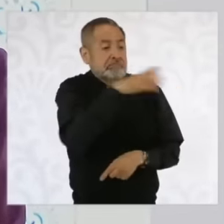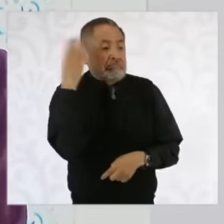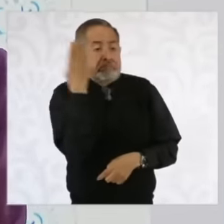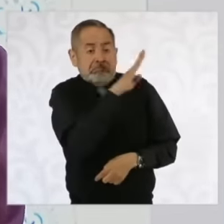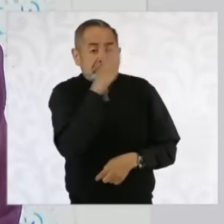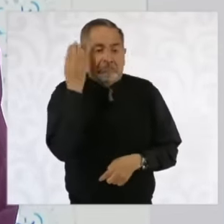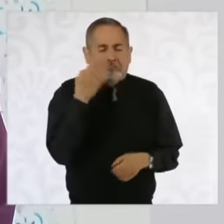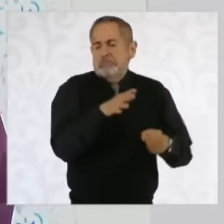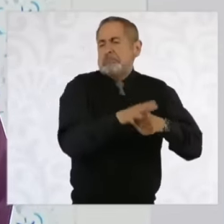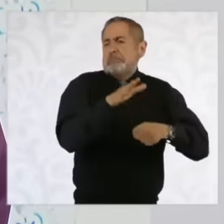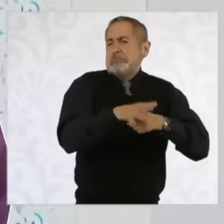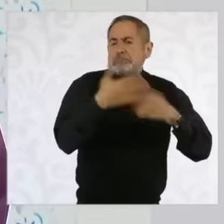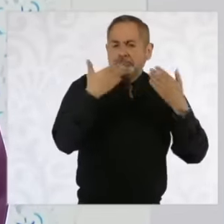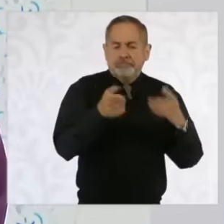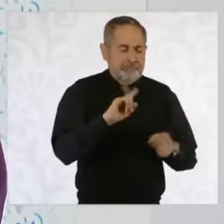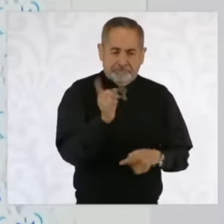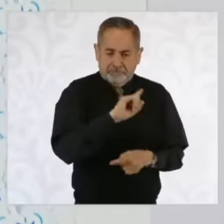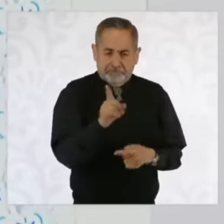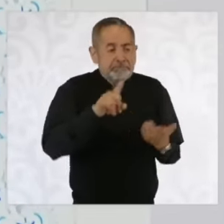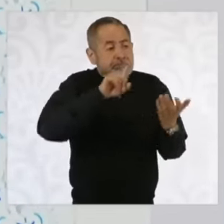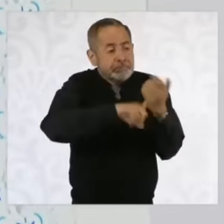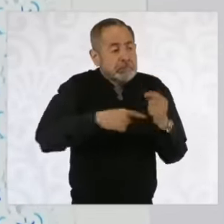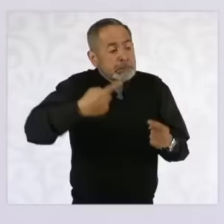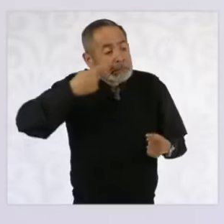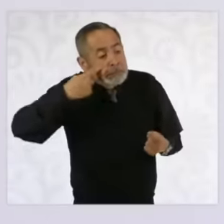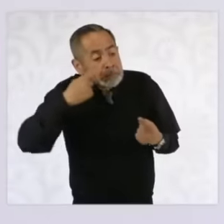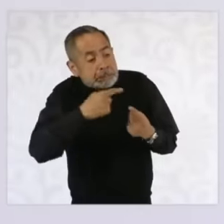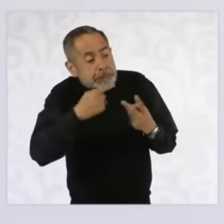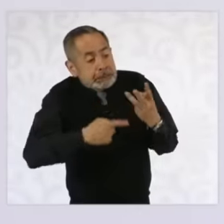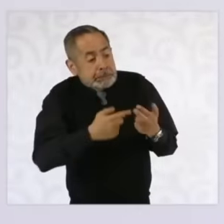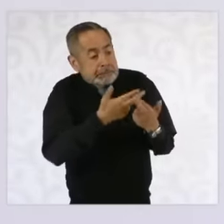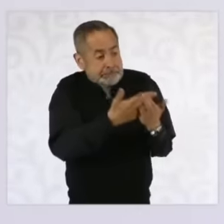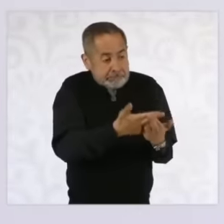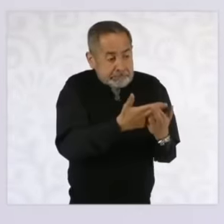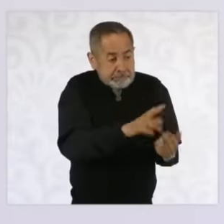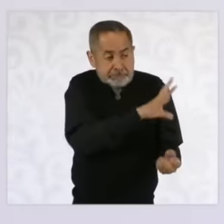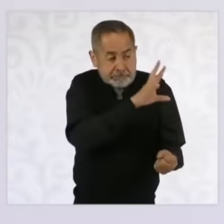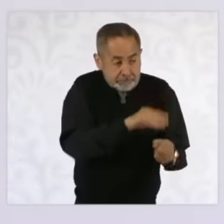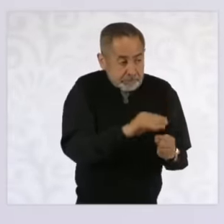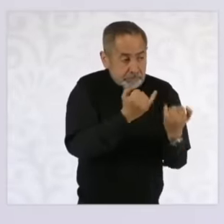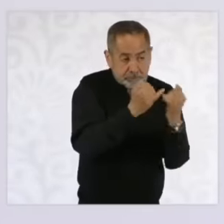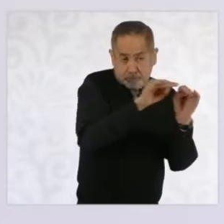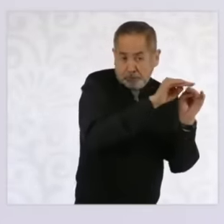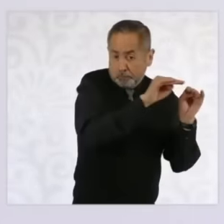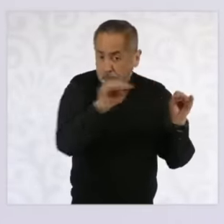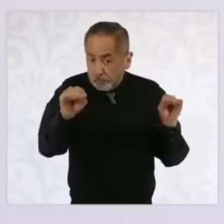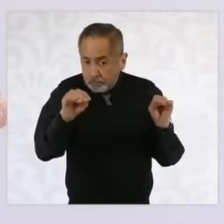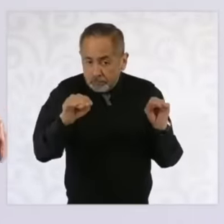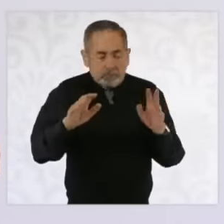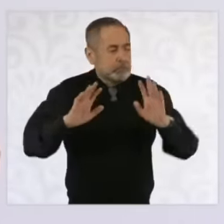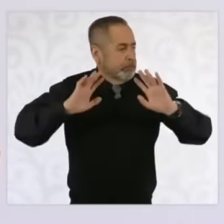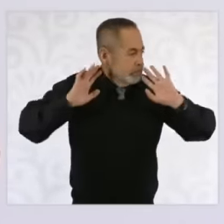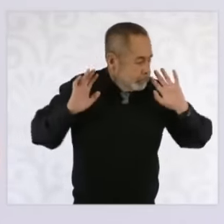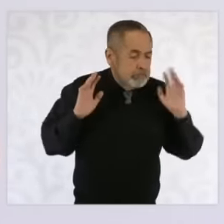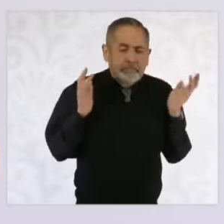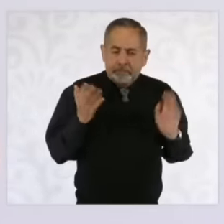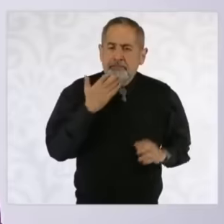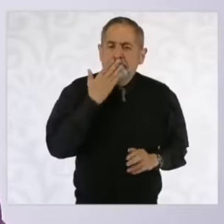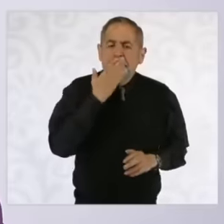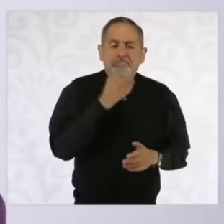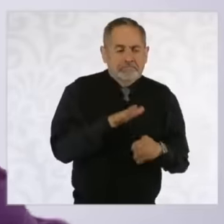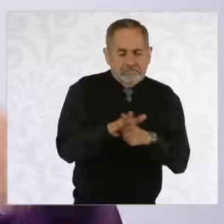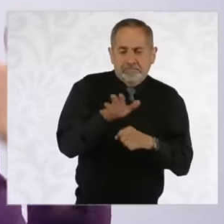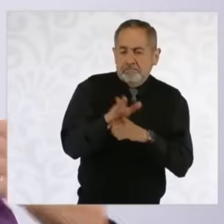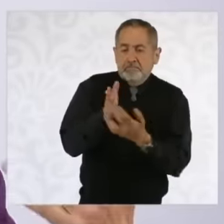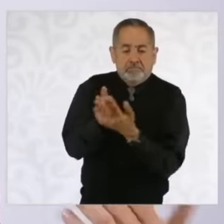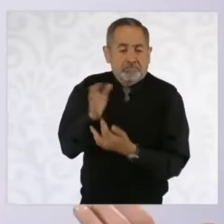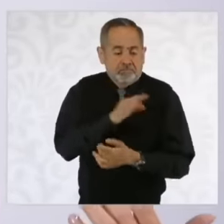transmission of electricity. so that what enters the system is eh. It does not generate